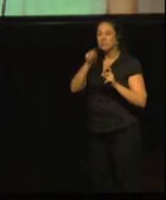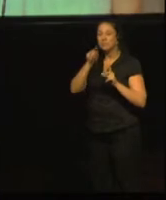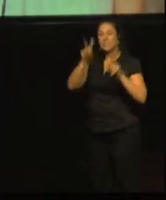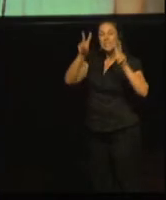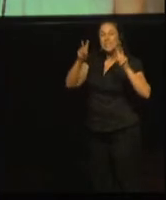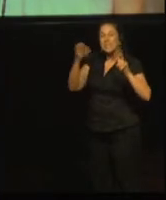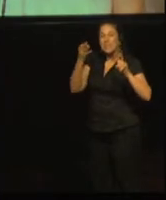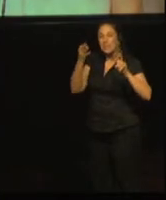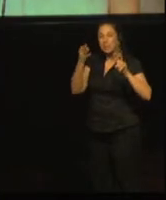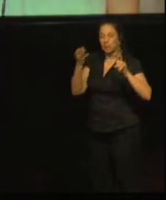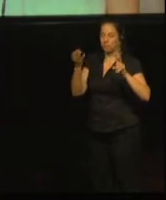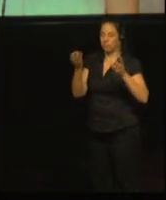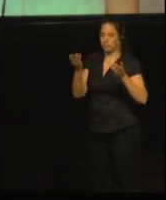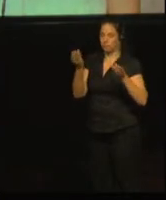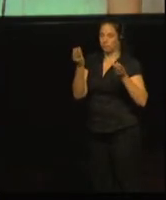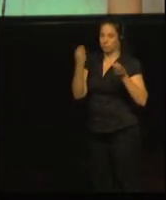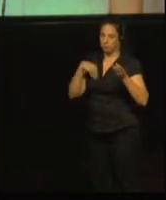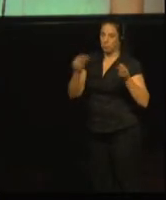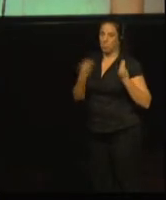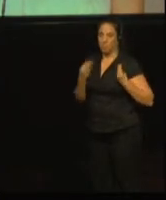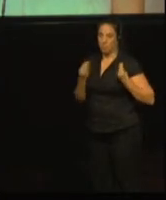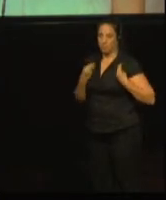The question was: